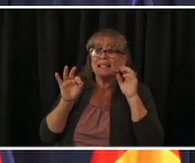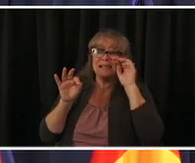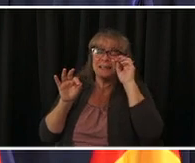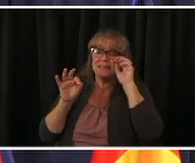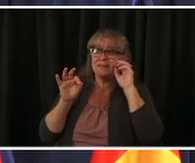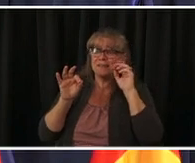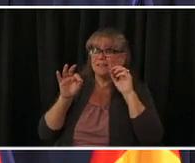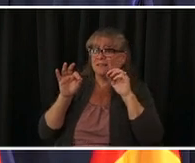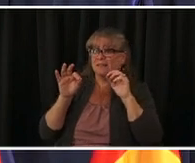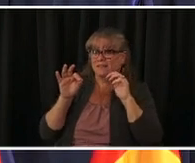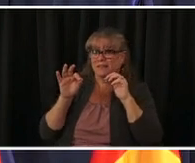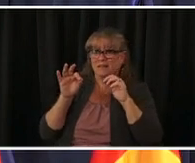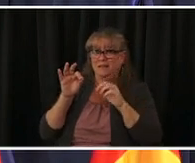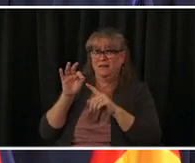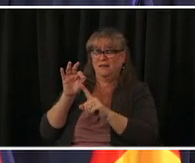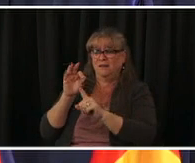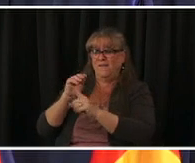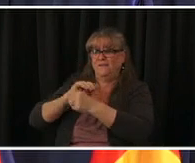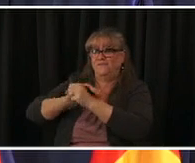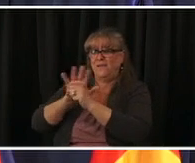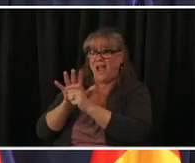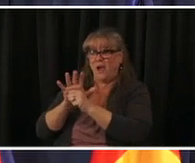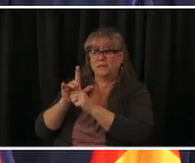that we will be able to continue uh working with that date